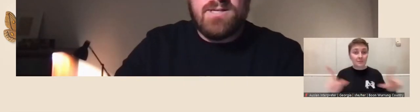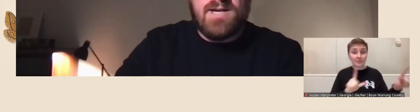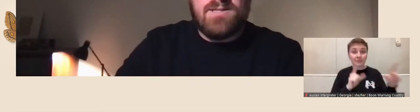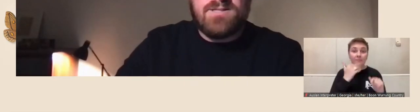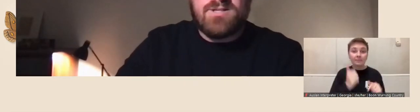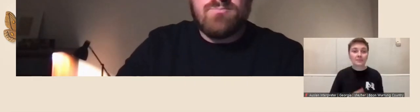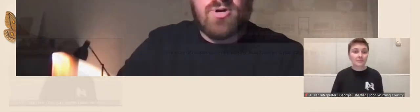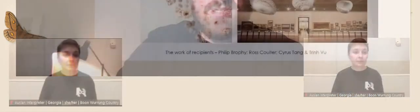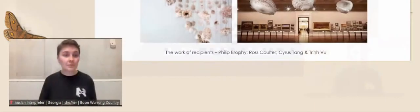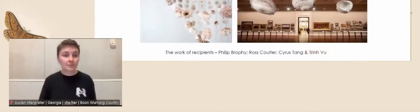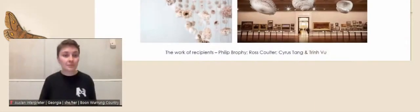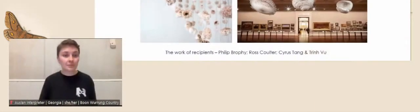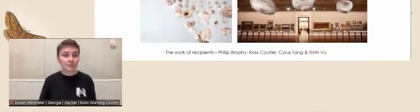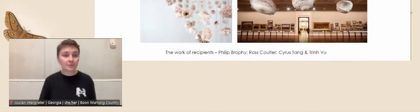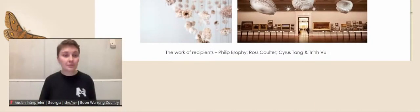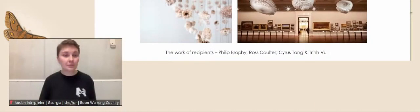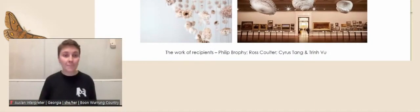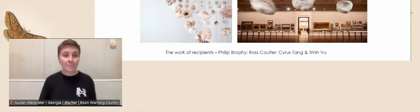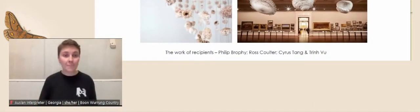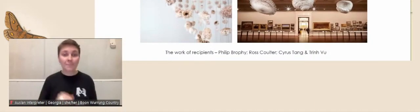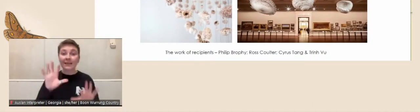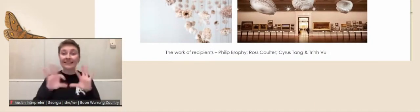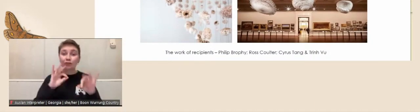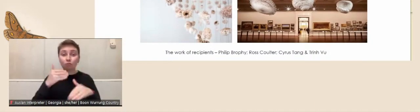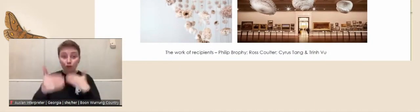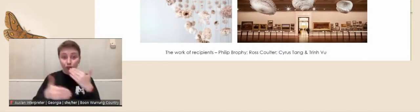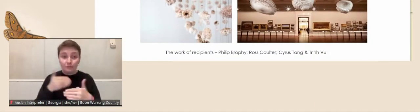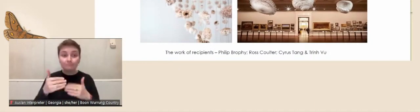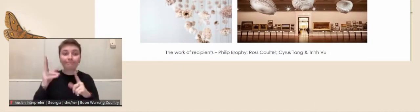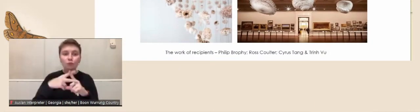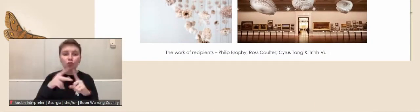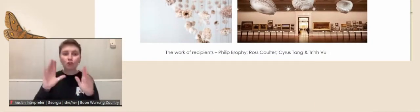The selection process: applicants are shortlisted by the board of the Georges Mora Fellowship,